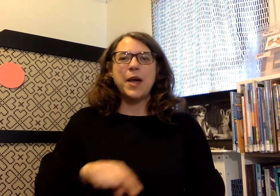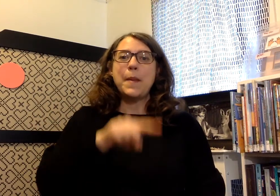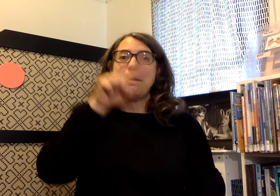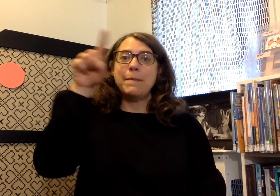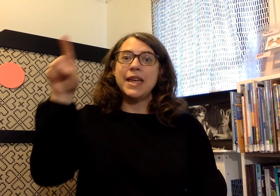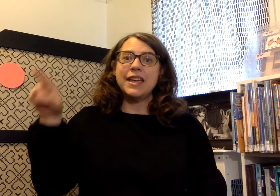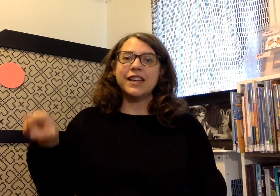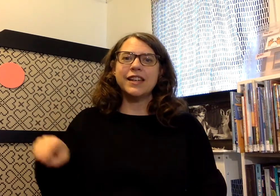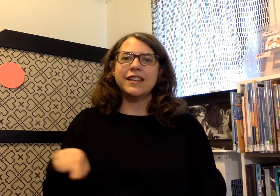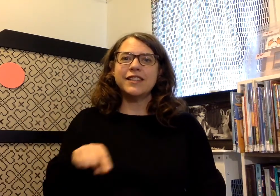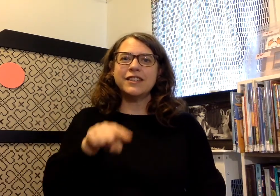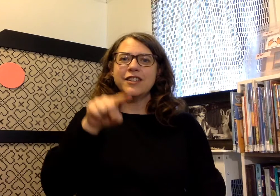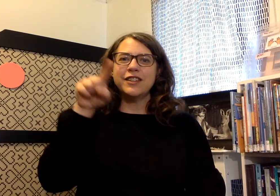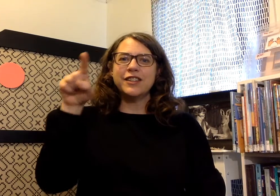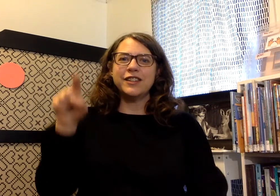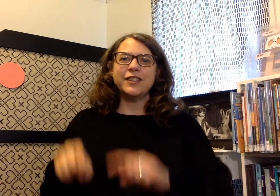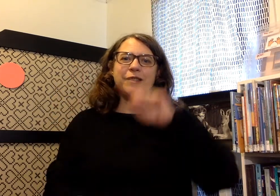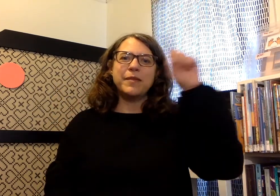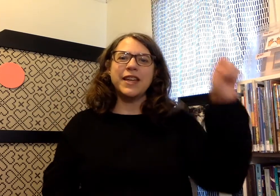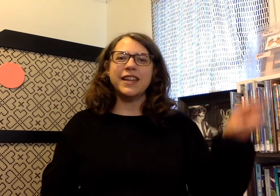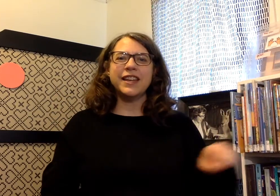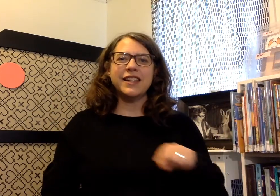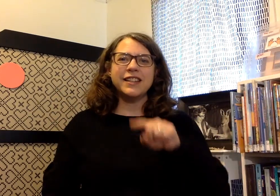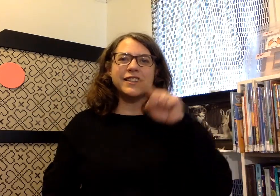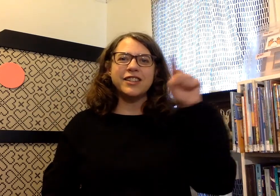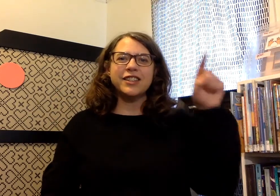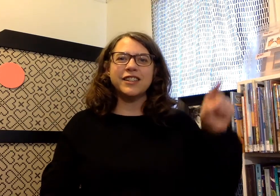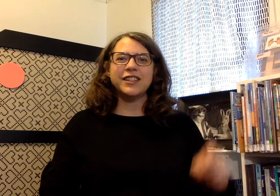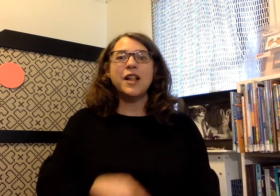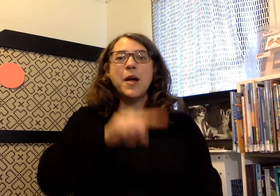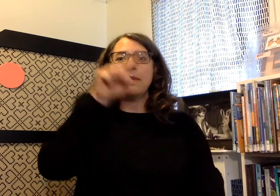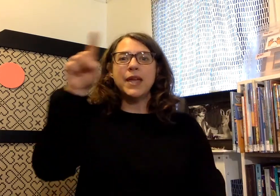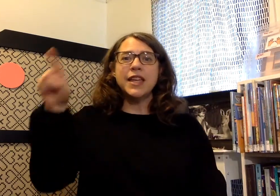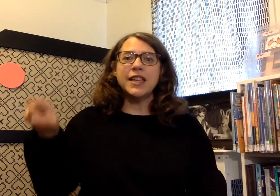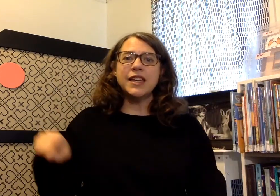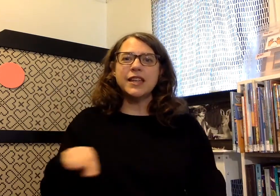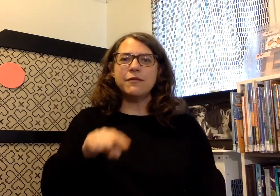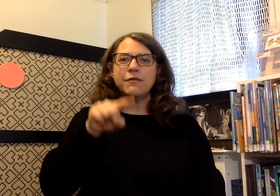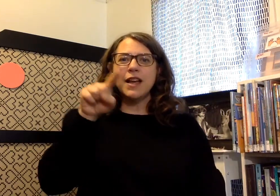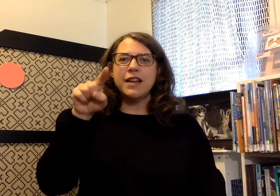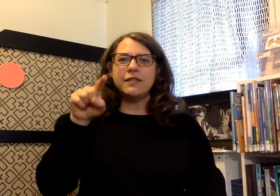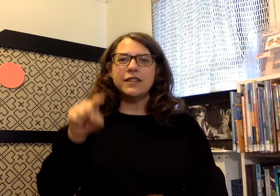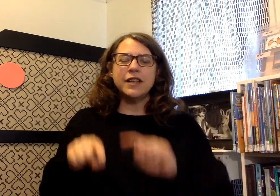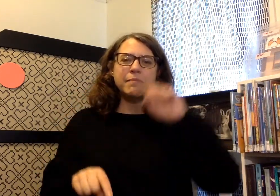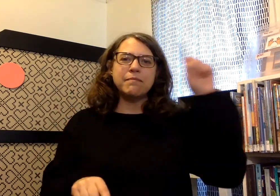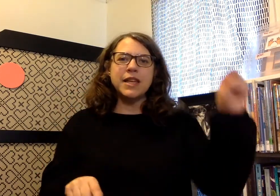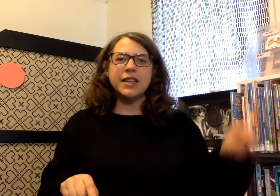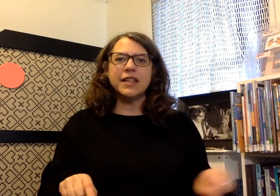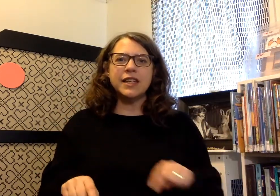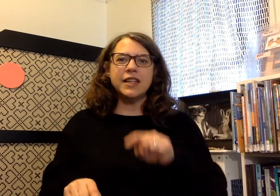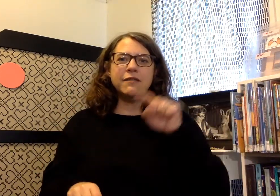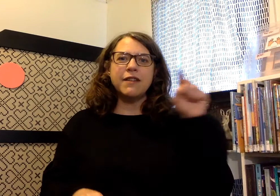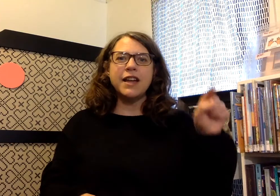[singing] Make a circle, make a circle. Make it round, make it round.